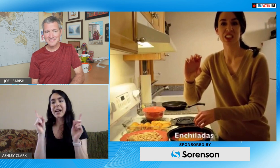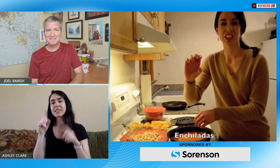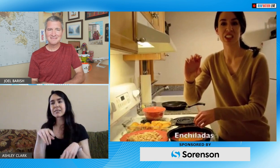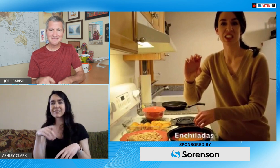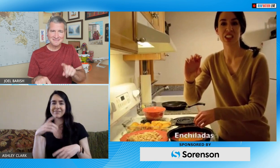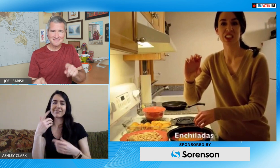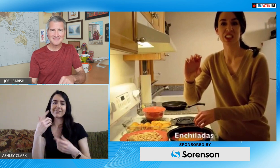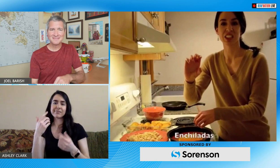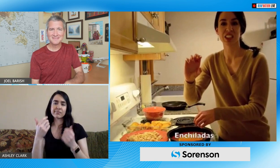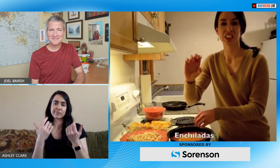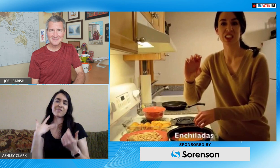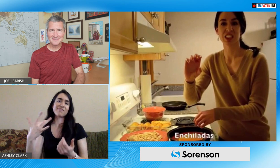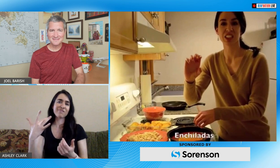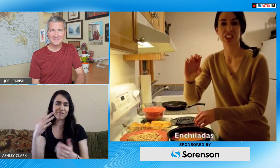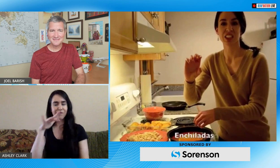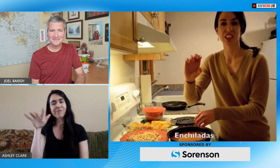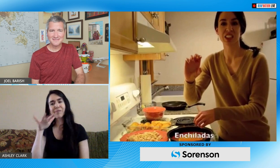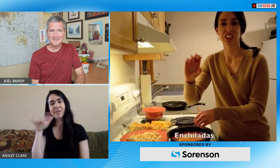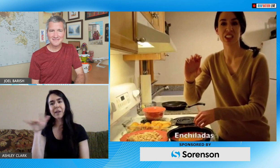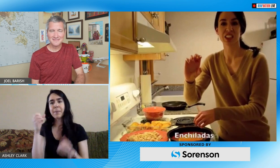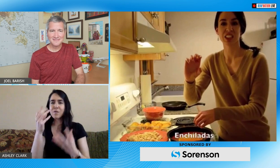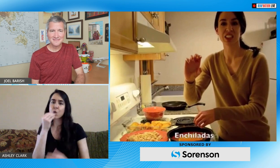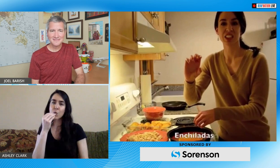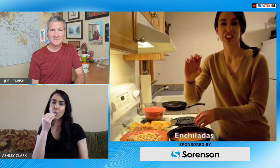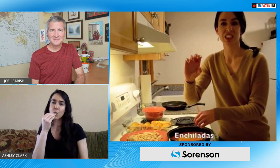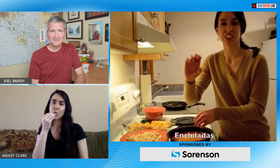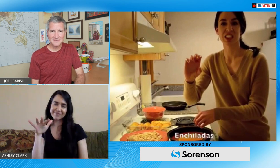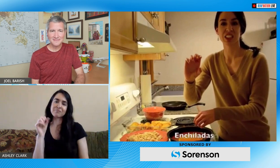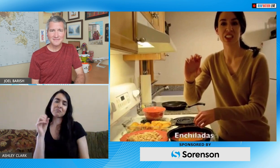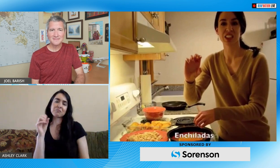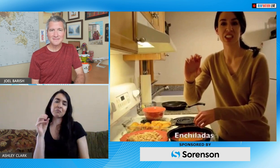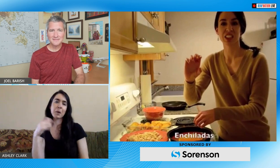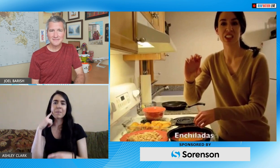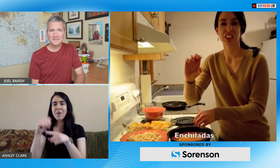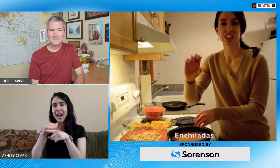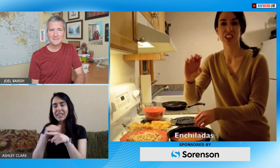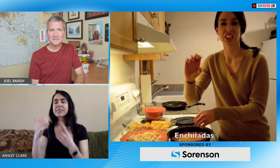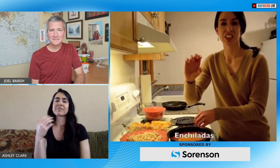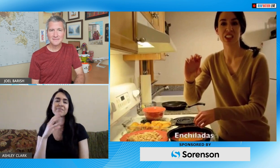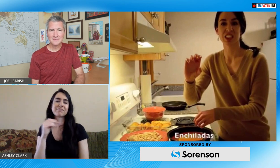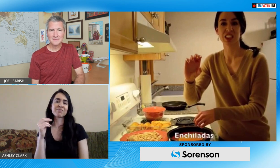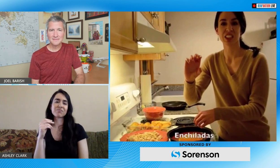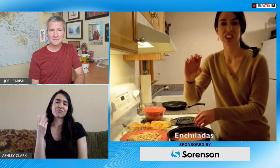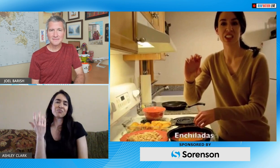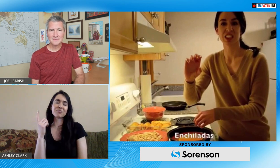sign for enchilada but oftentimes people will finger spell different foods so